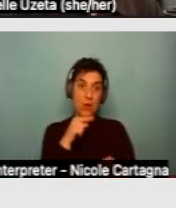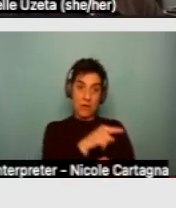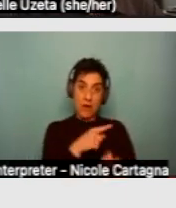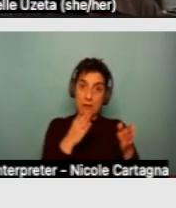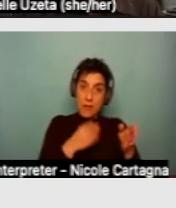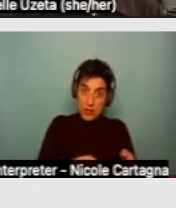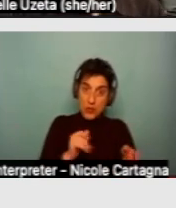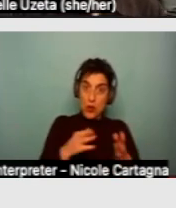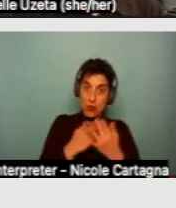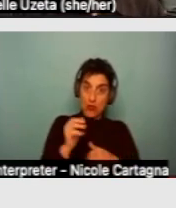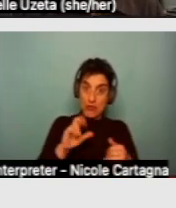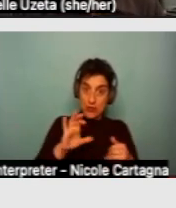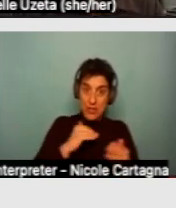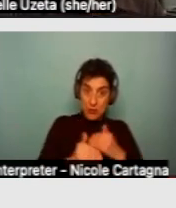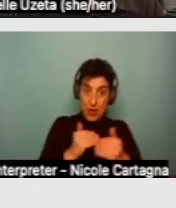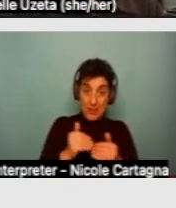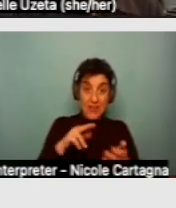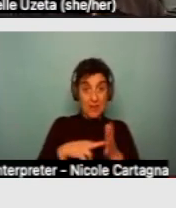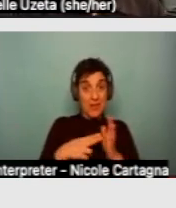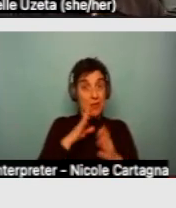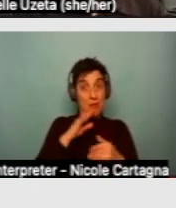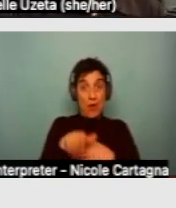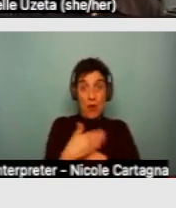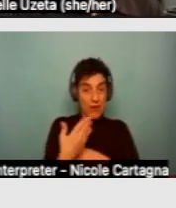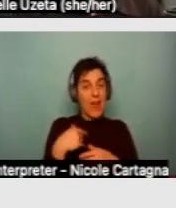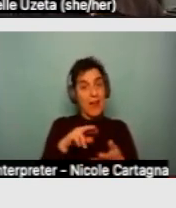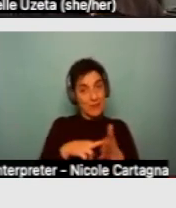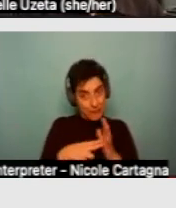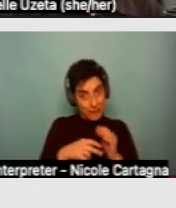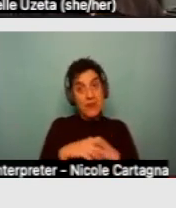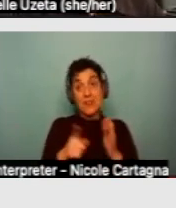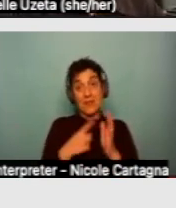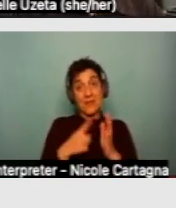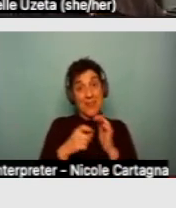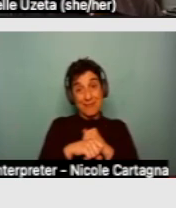It's not something that is going to be able to get approved in a day.